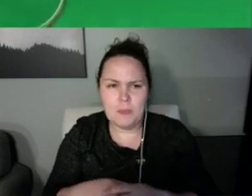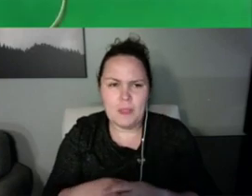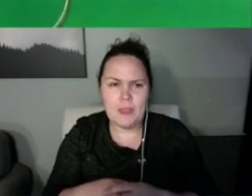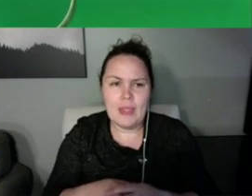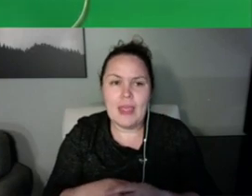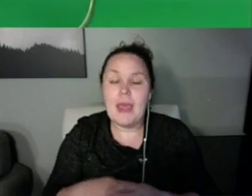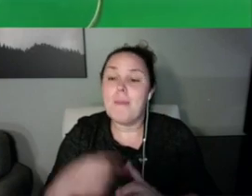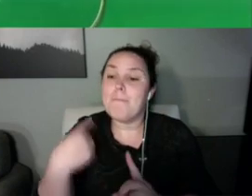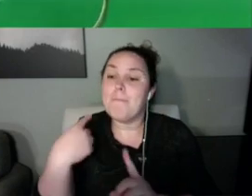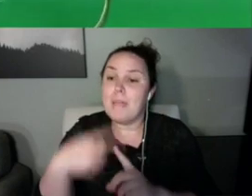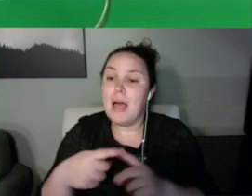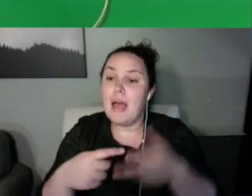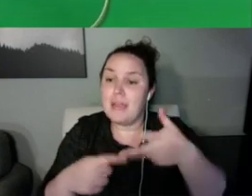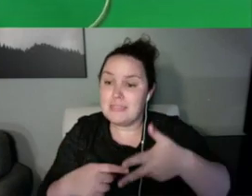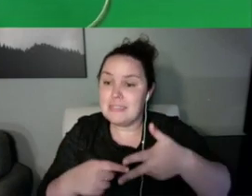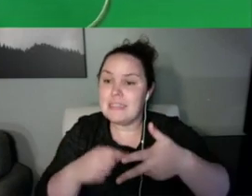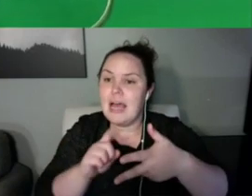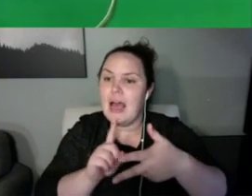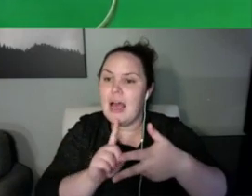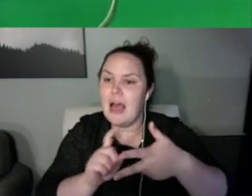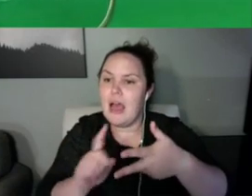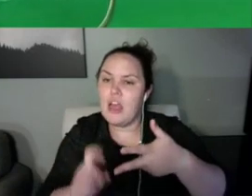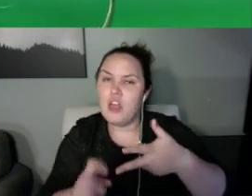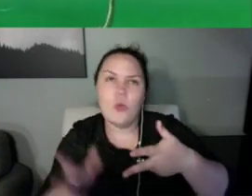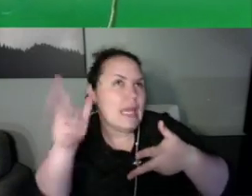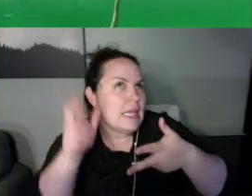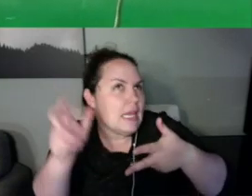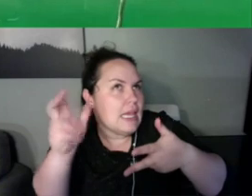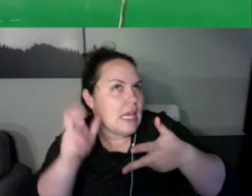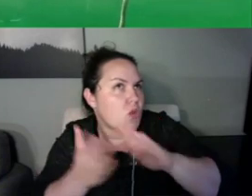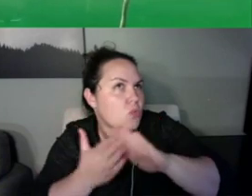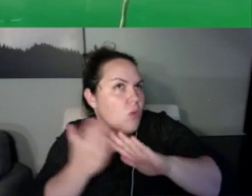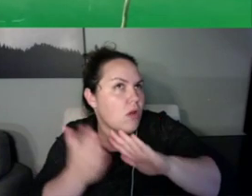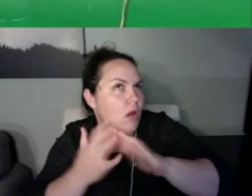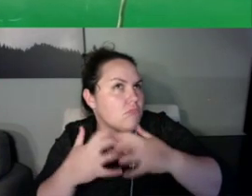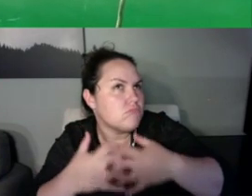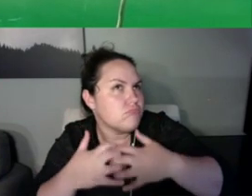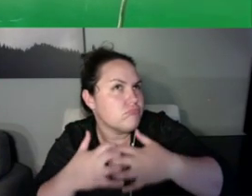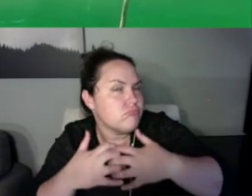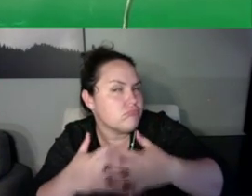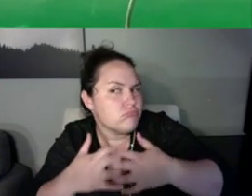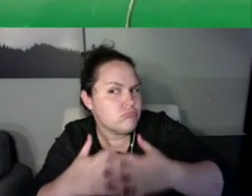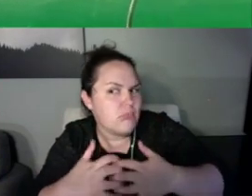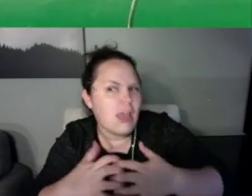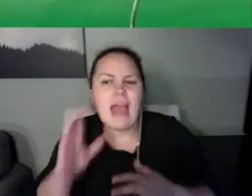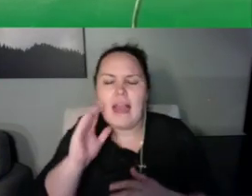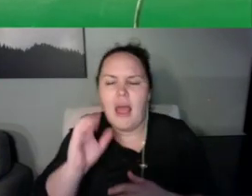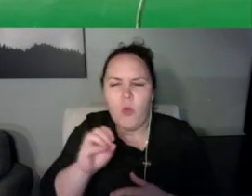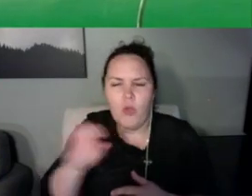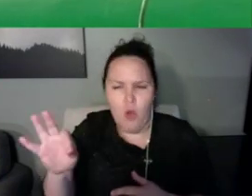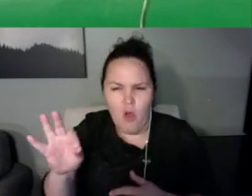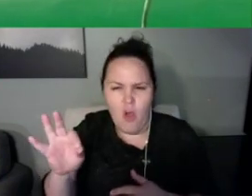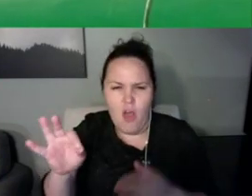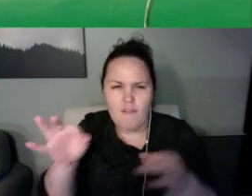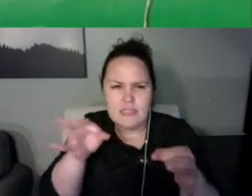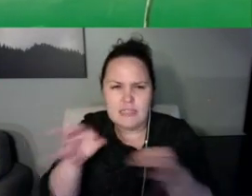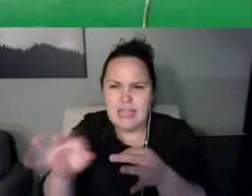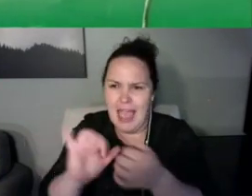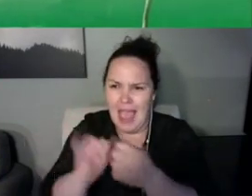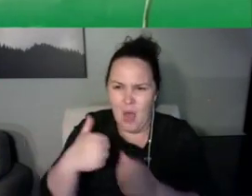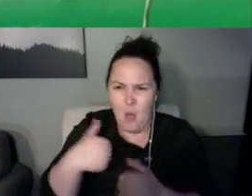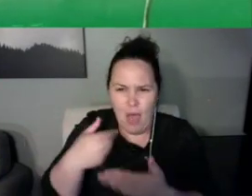And this is a tractor that I drive on. So today I'm going to start it up for you.